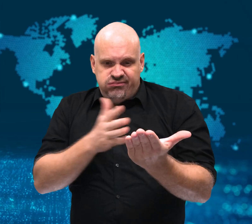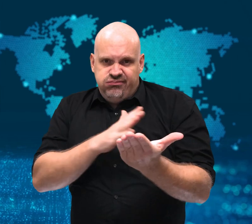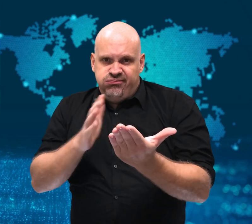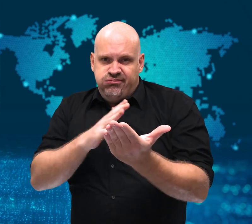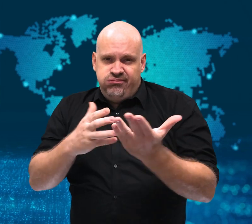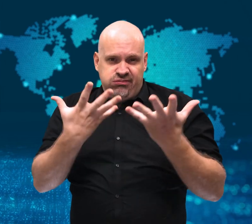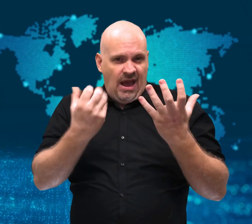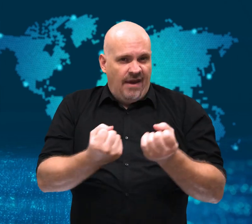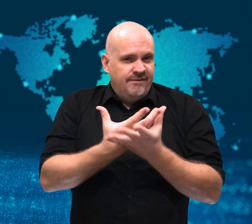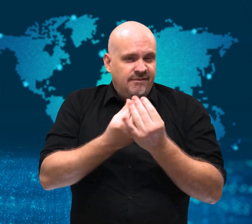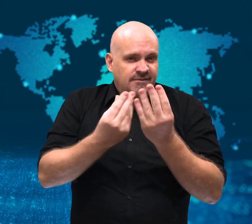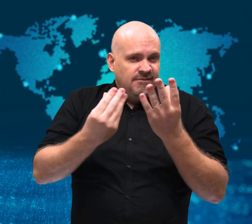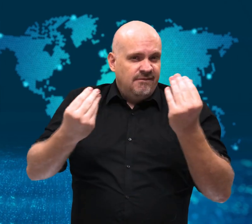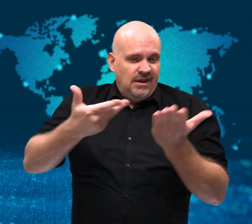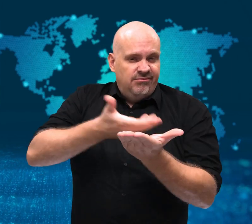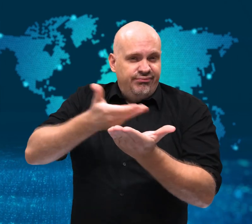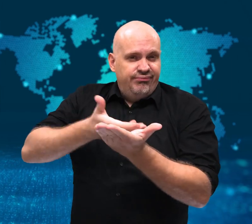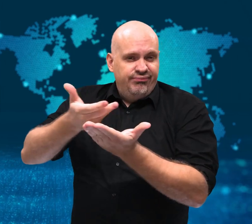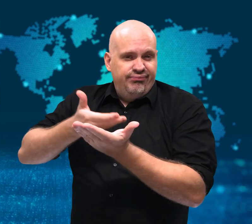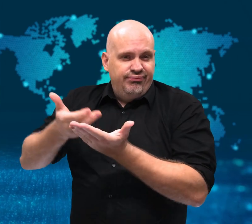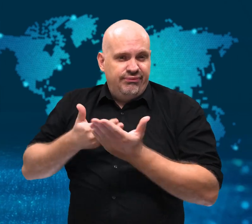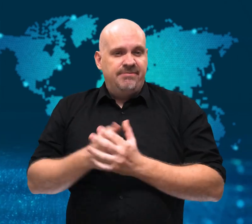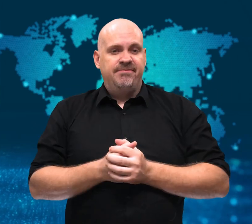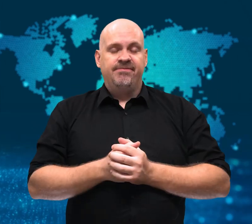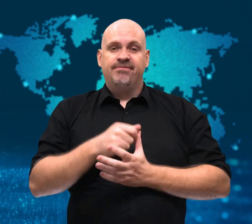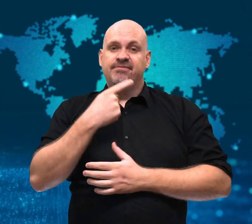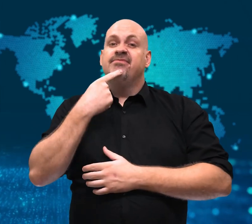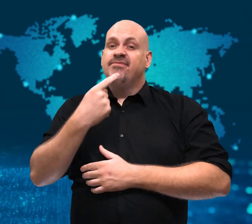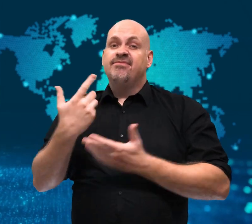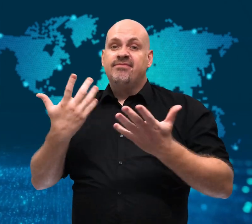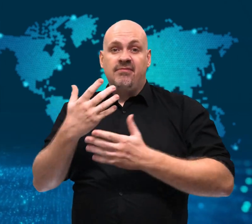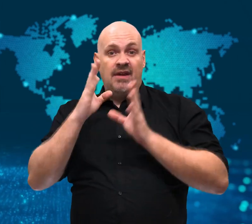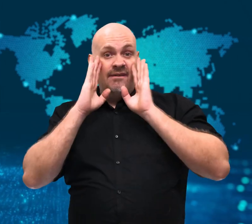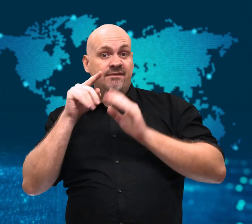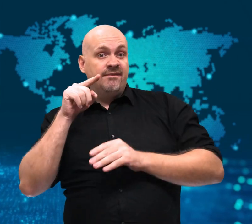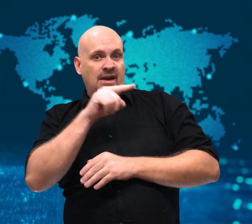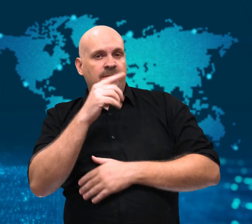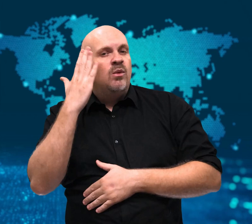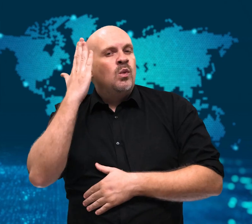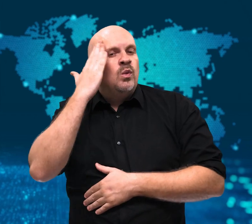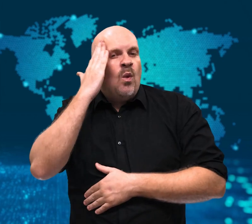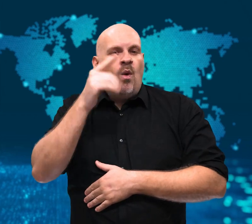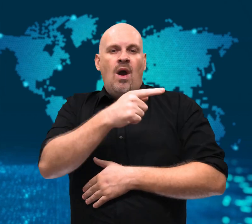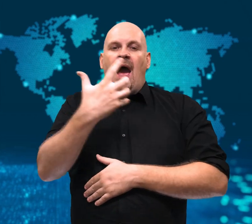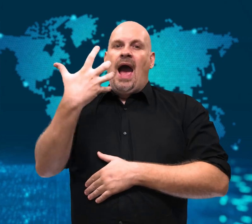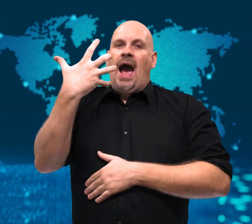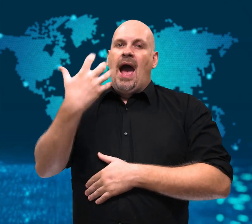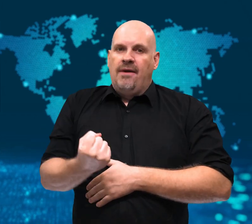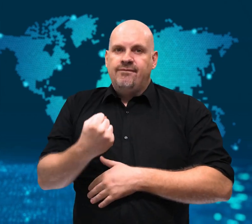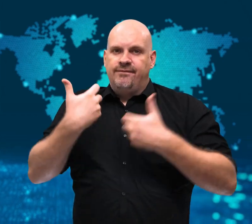She revealed that the platform knew from its own